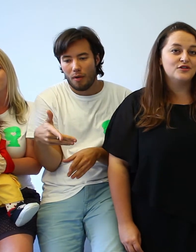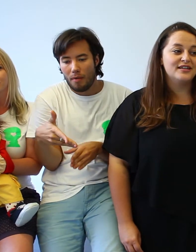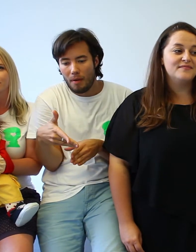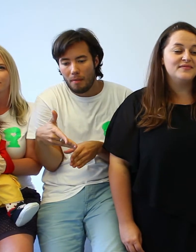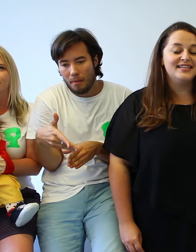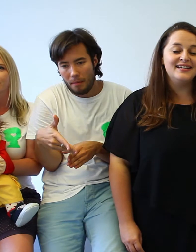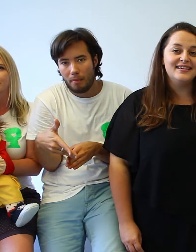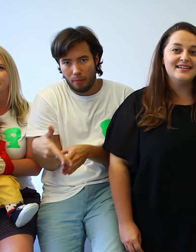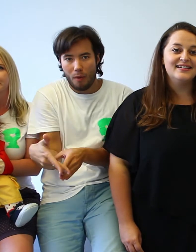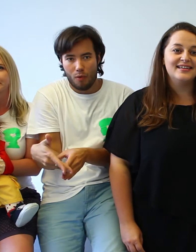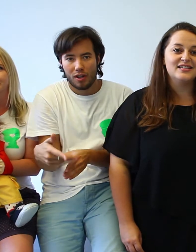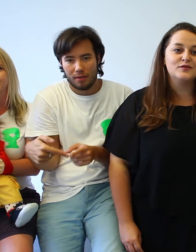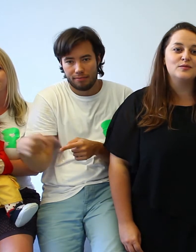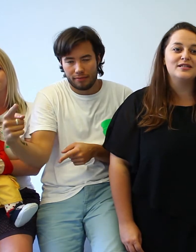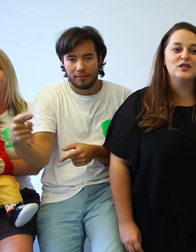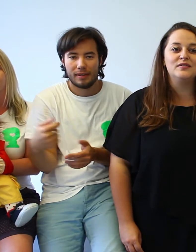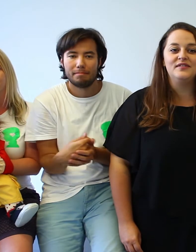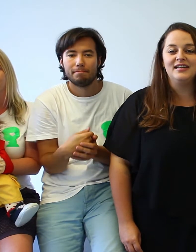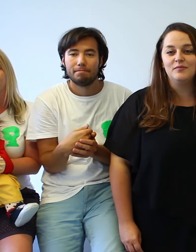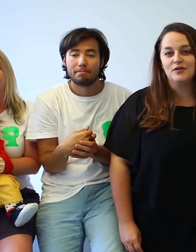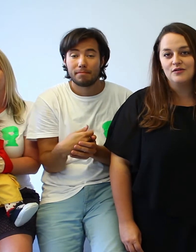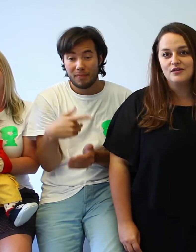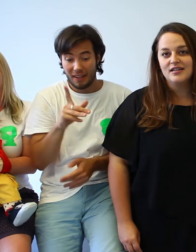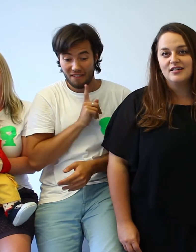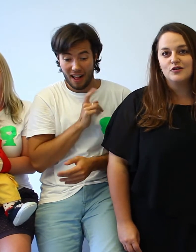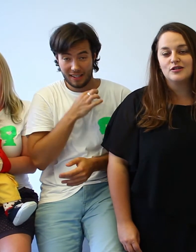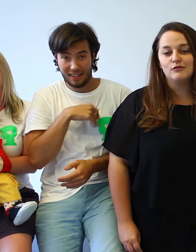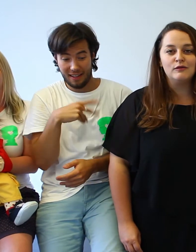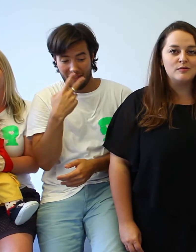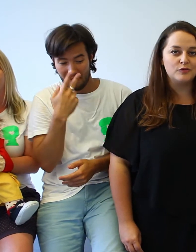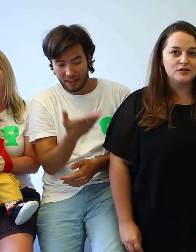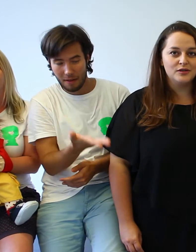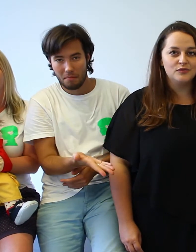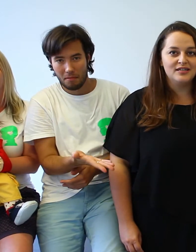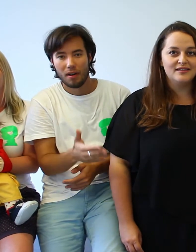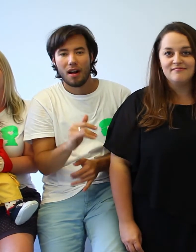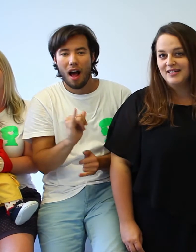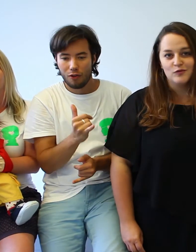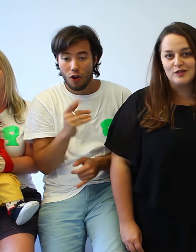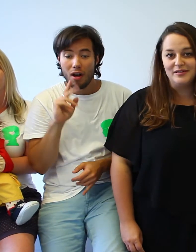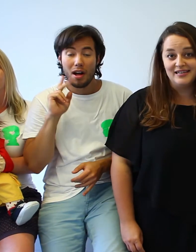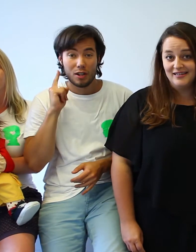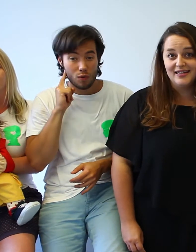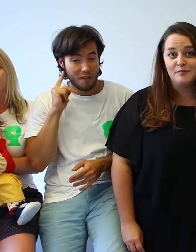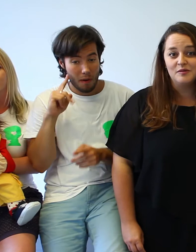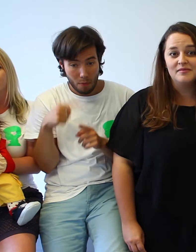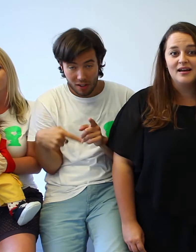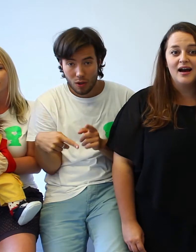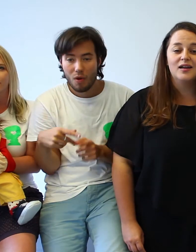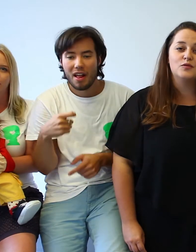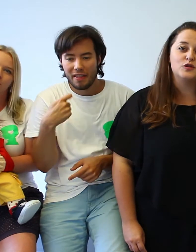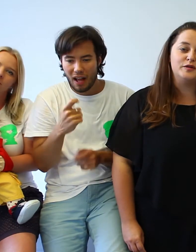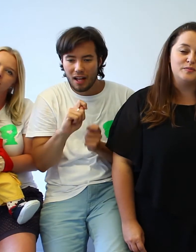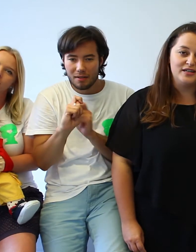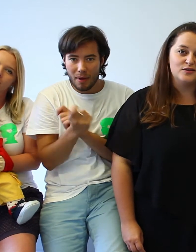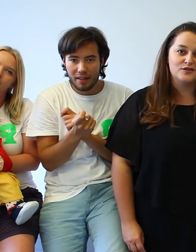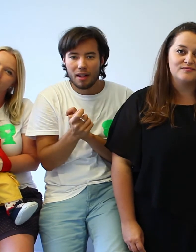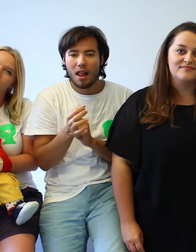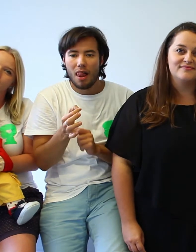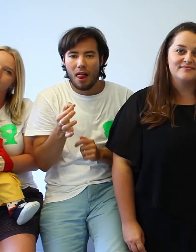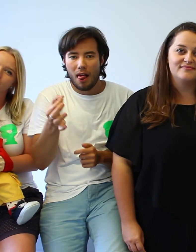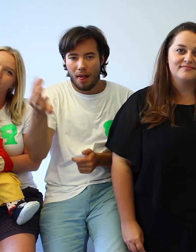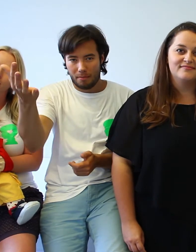Watching my son every day, I am being a witness that the hearing impairment does not have to be a handicap for life.